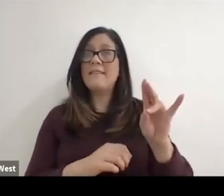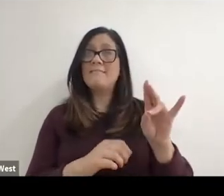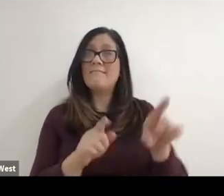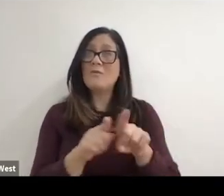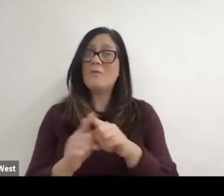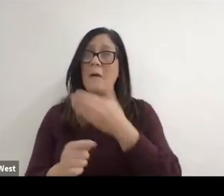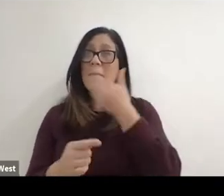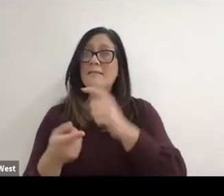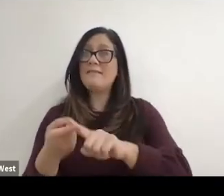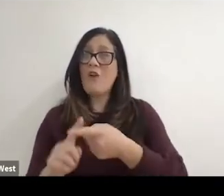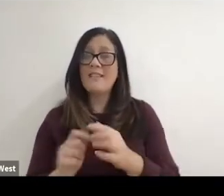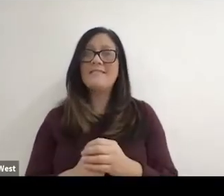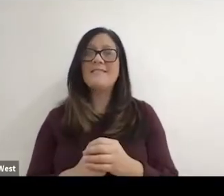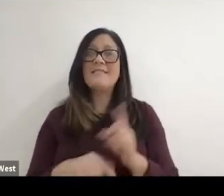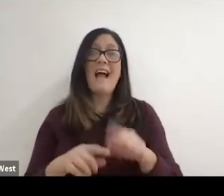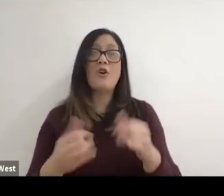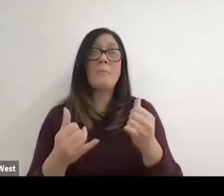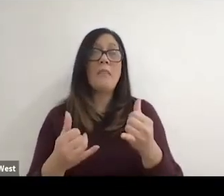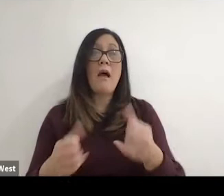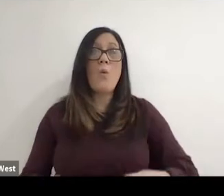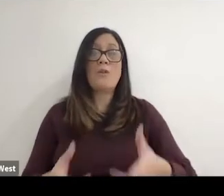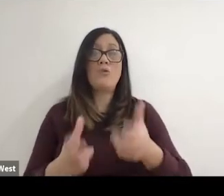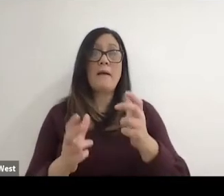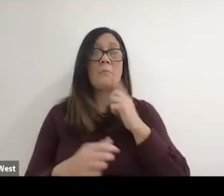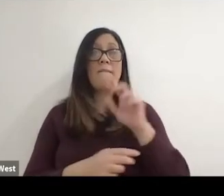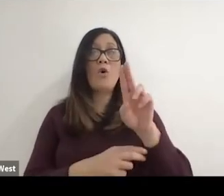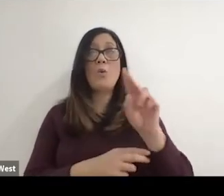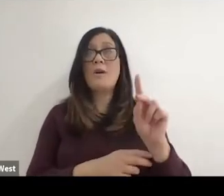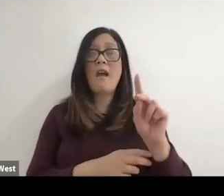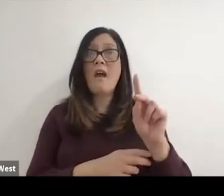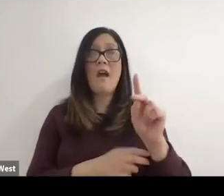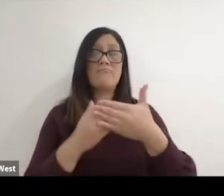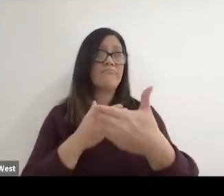Yeah, I couldn't play wheelchair basketball again for the UK. And for Great Britain,